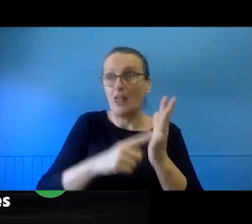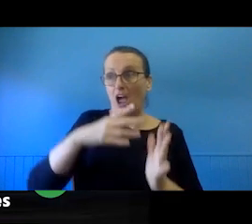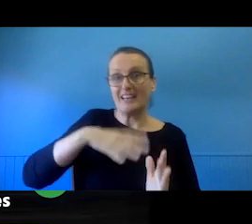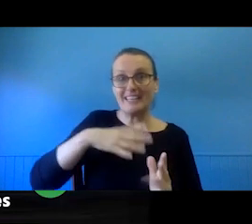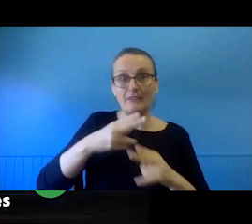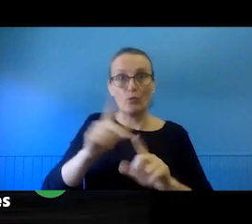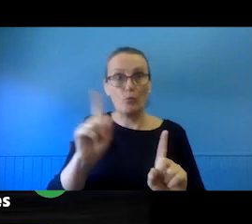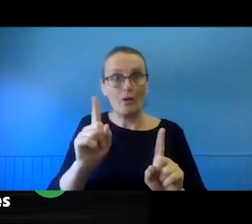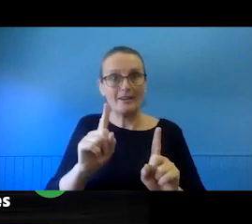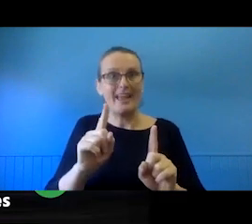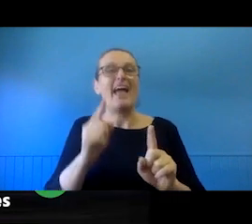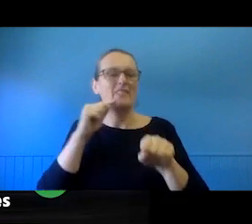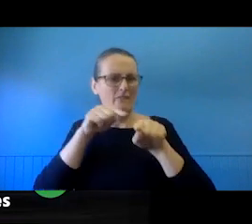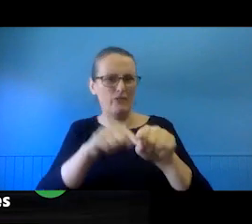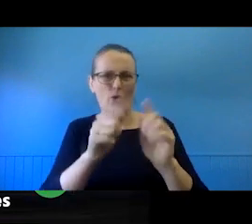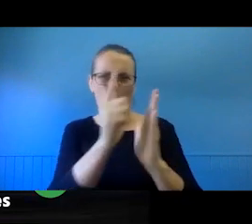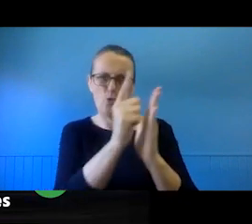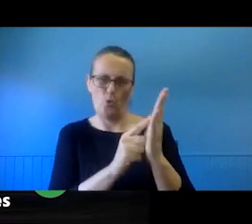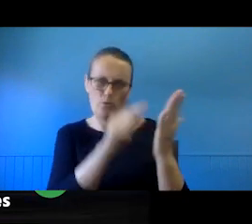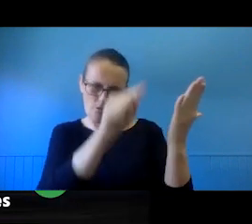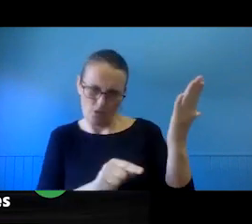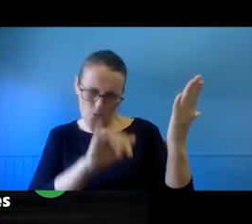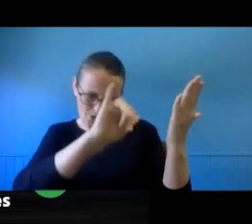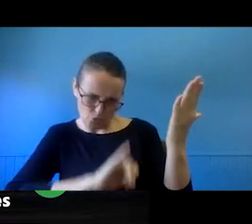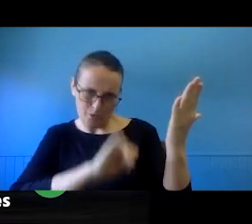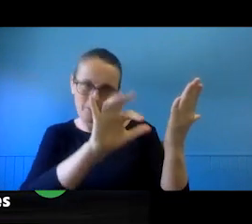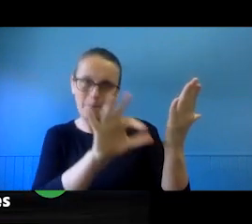copyright point of view. Because once you know and understand those